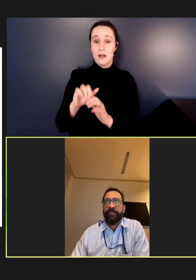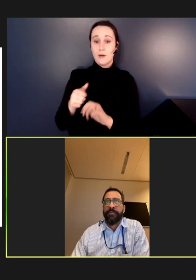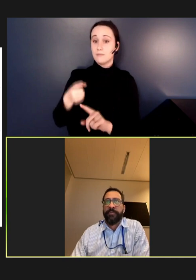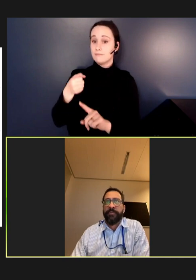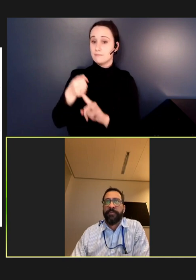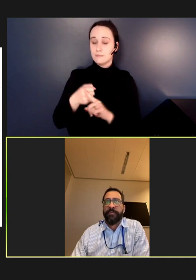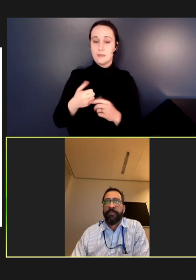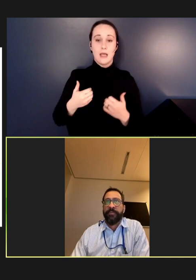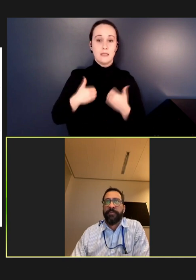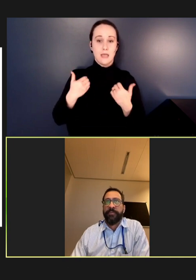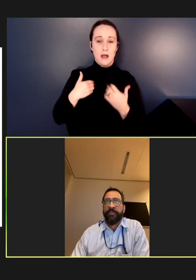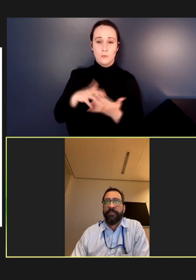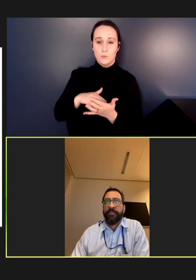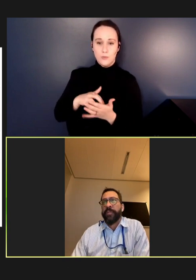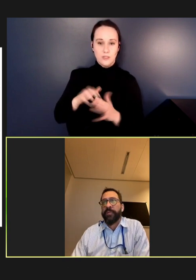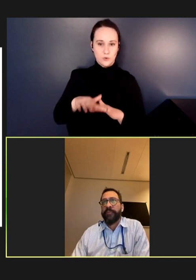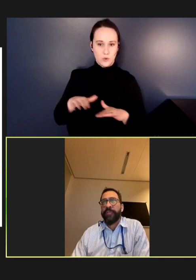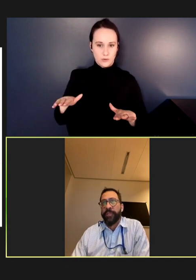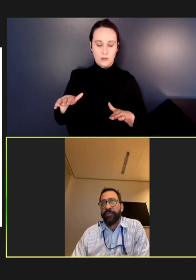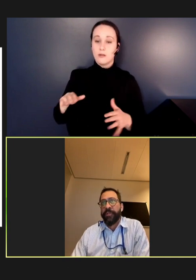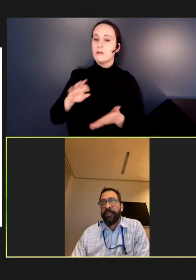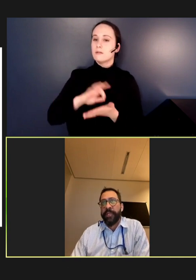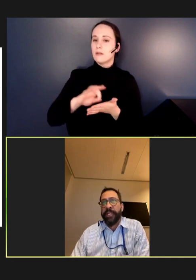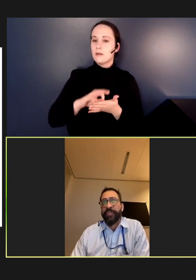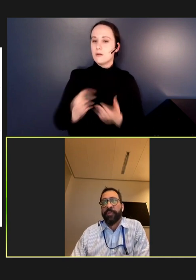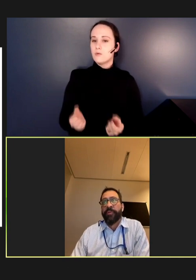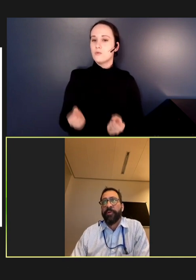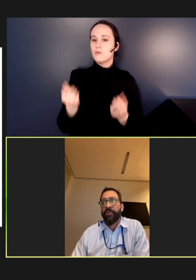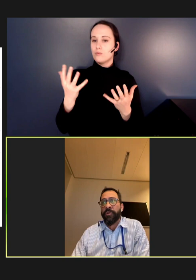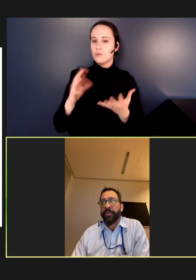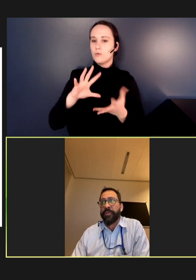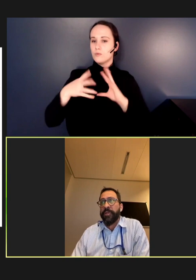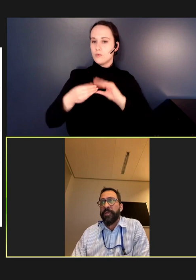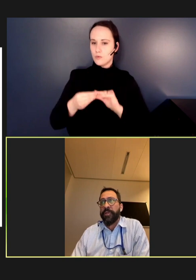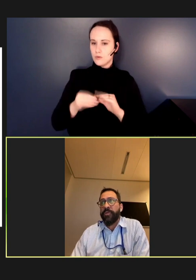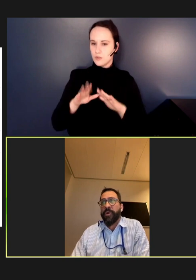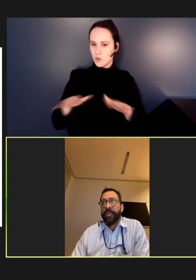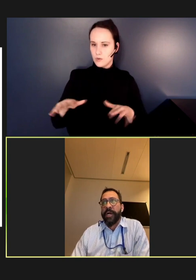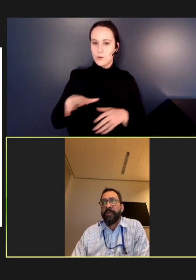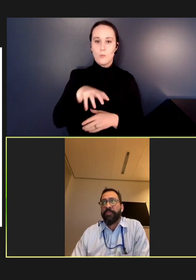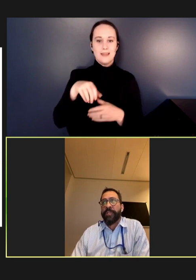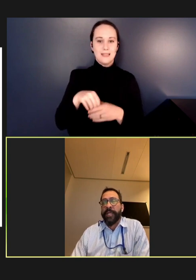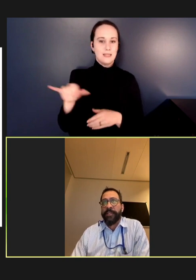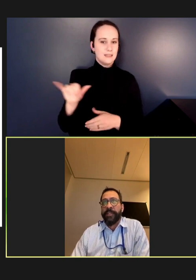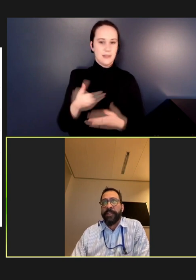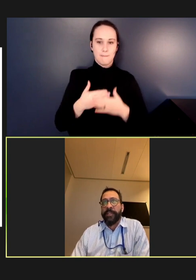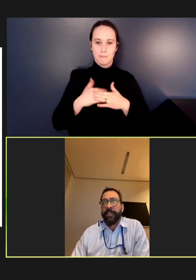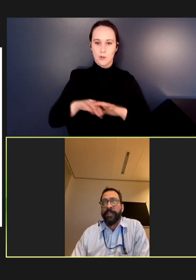calculating the total number of children in each birth cohort who are not protected through routine